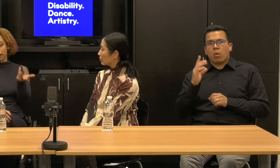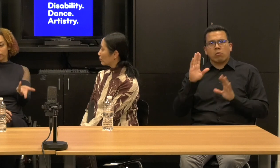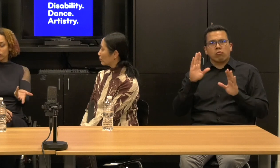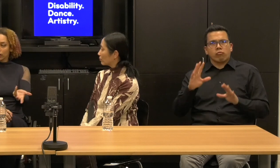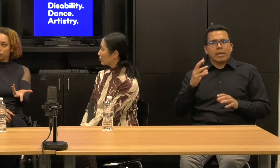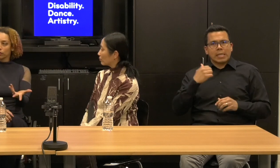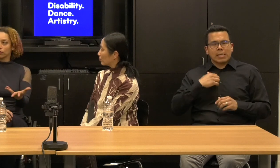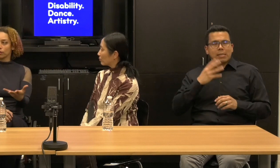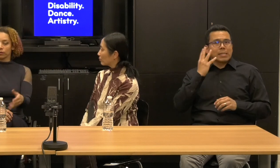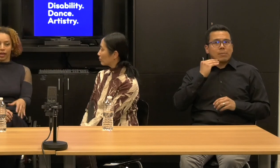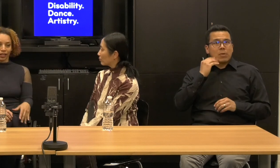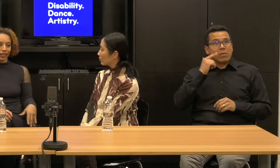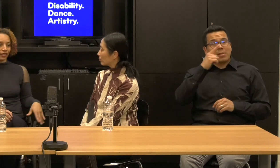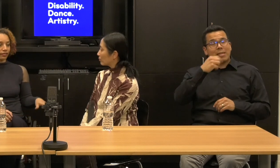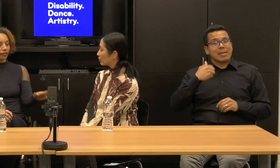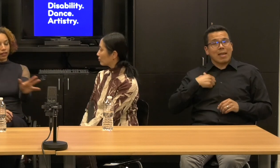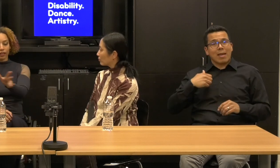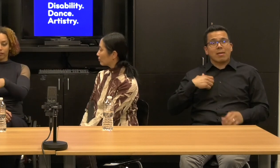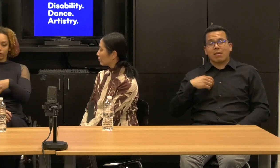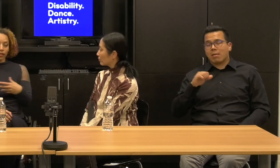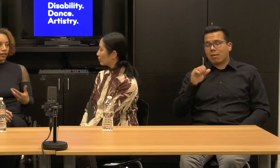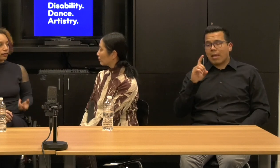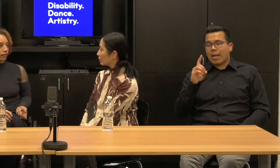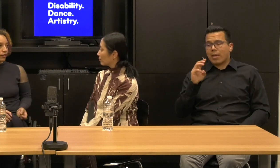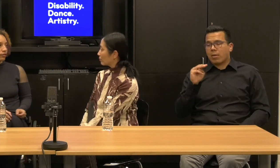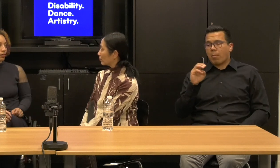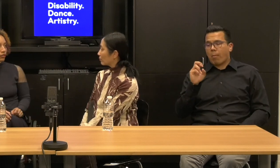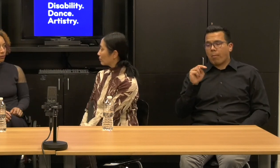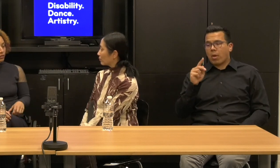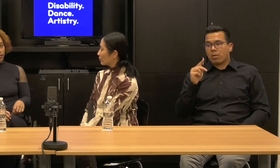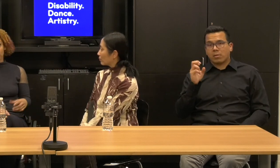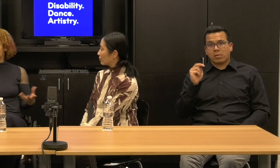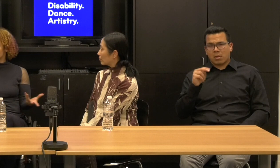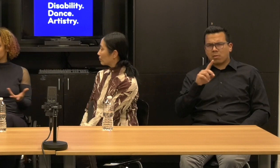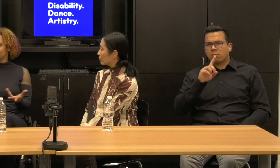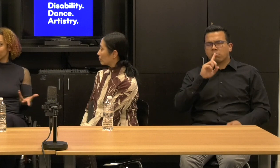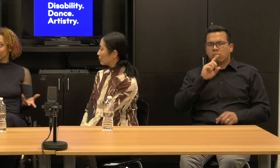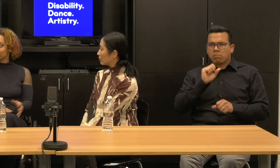in Edmonton with a group that is really the diverse and it's diverse in disability dance